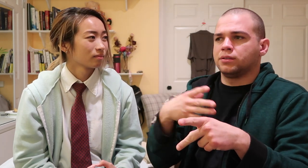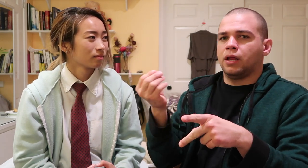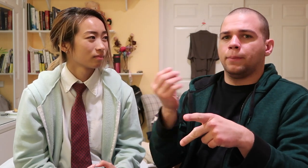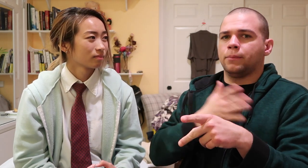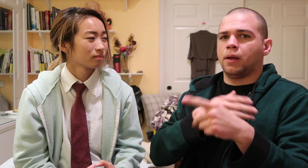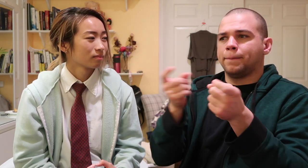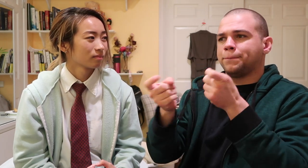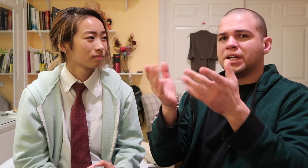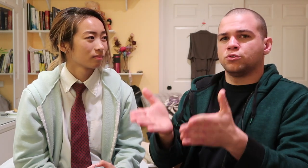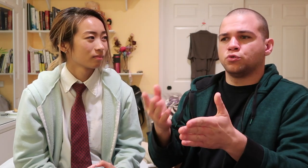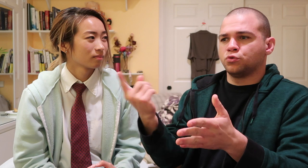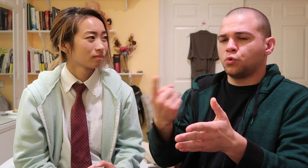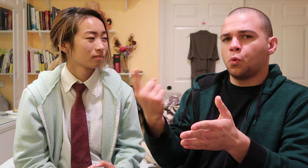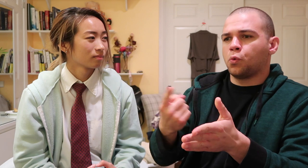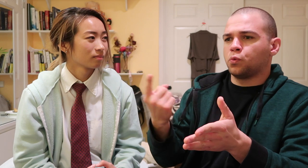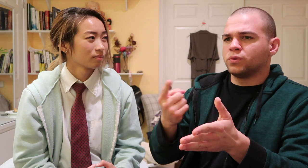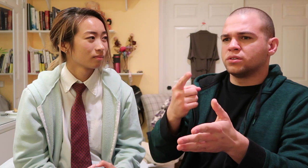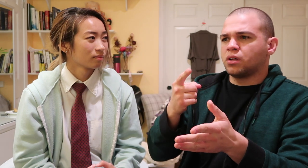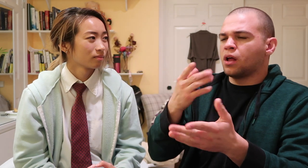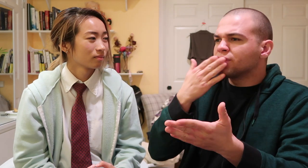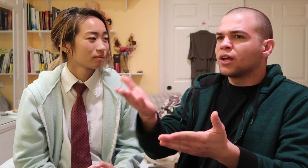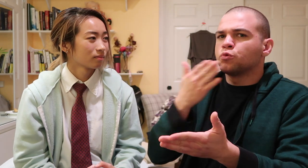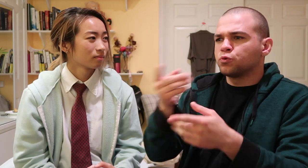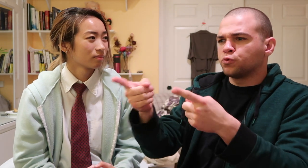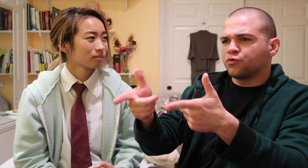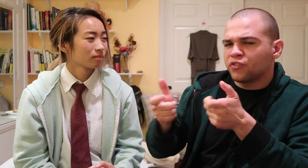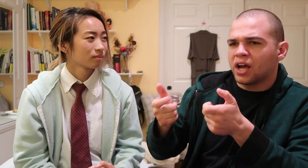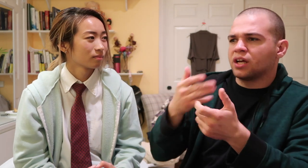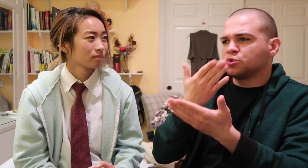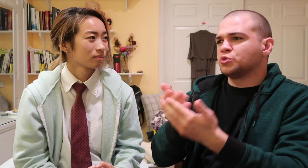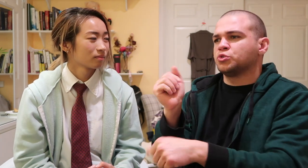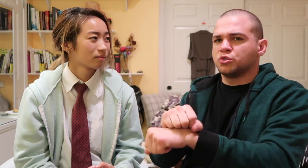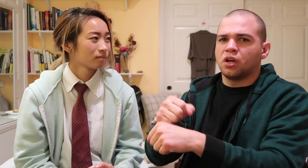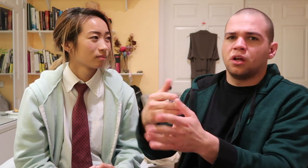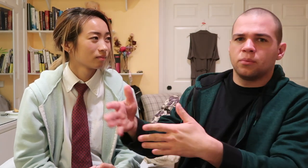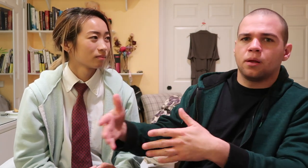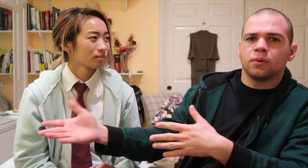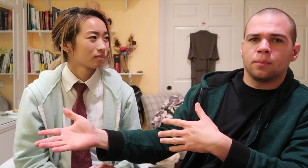and my manager was always" thank you! you're so fast! good job!"